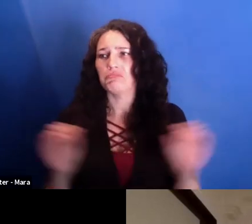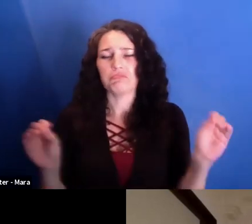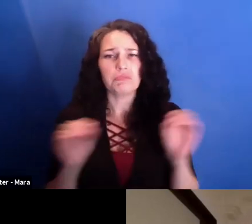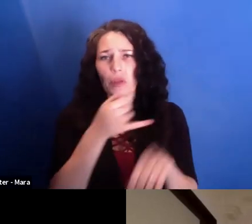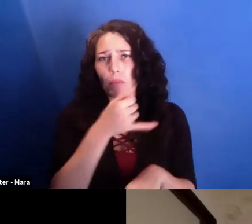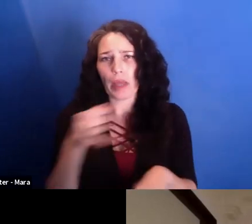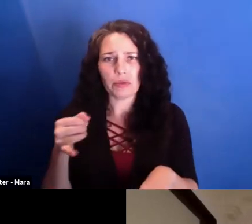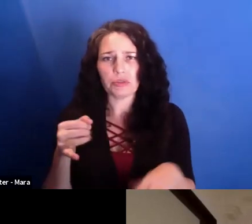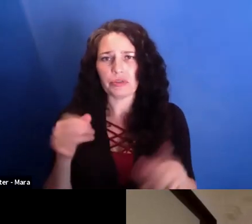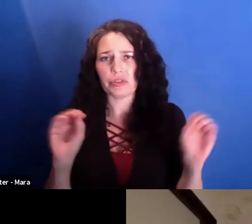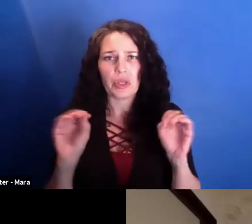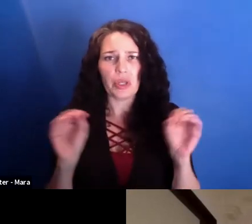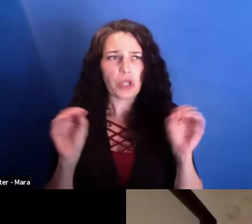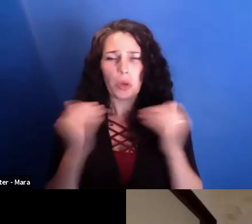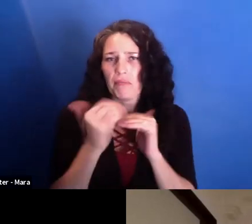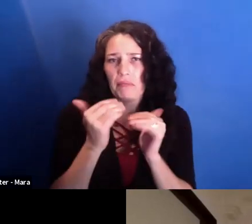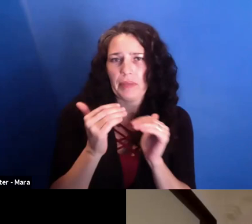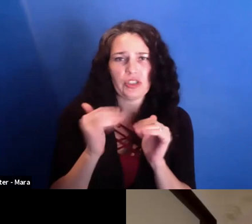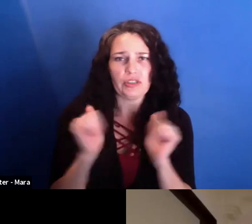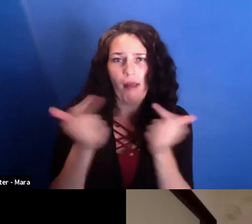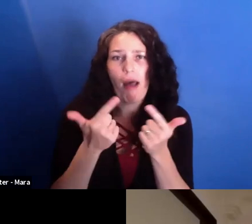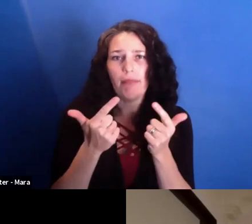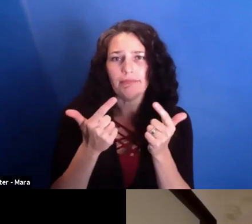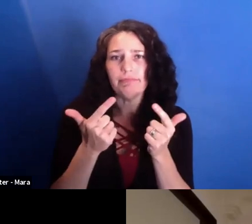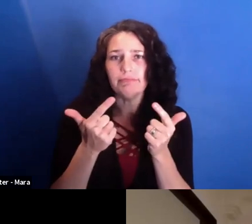audience. And I deeply believe that the film